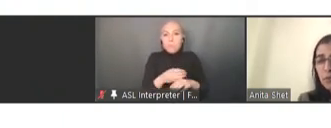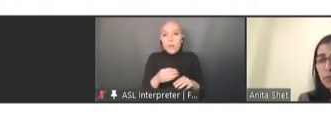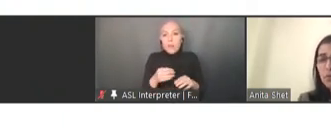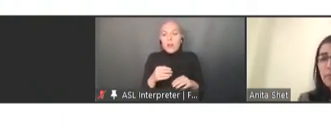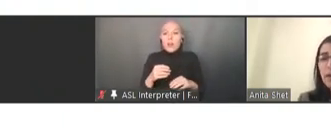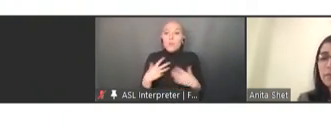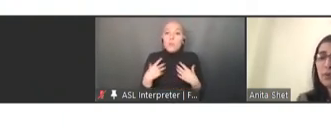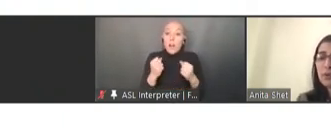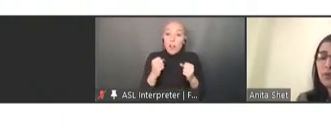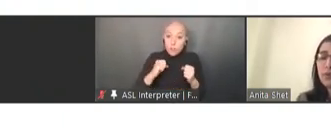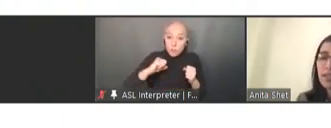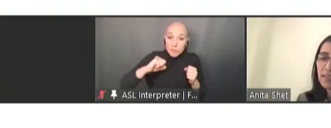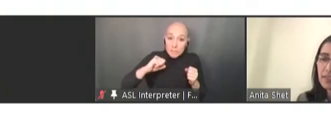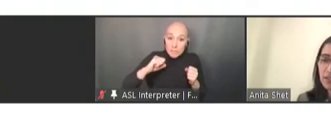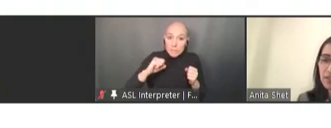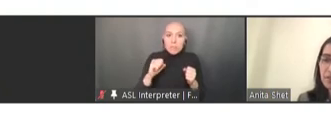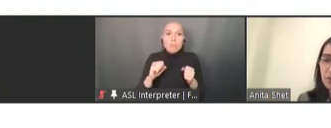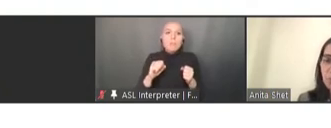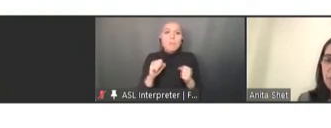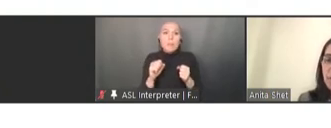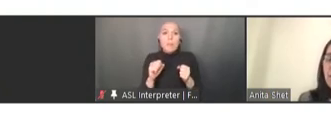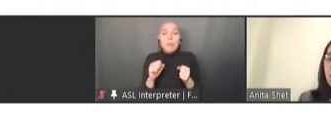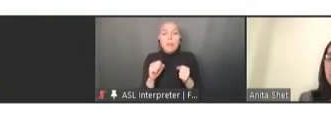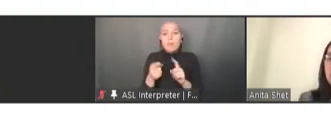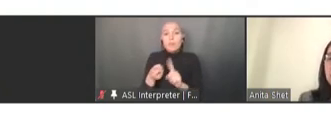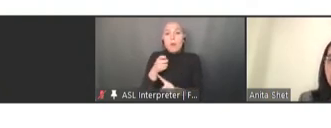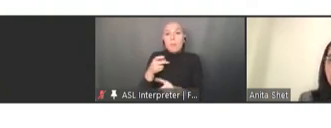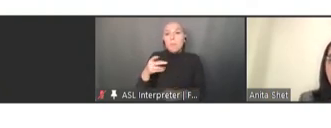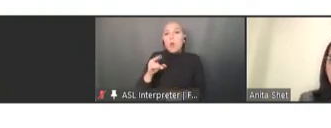put out by the polio eradication group on the strategy to